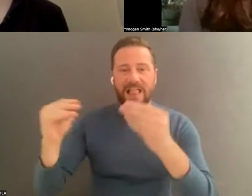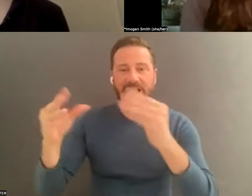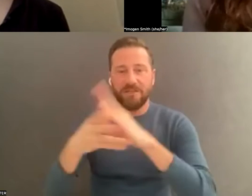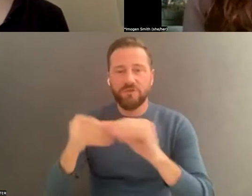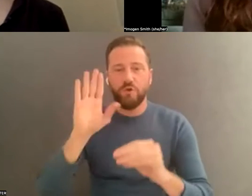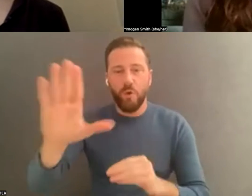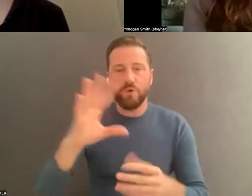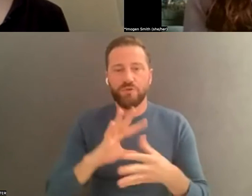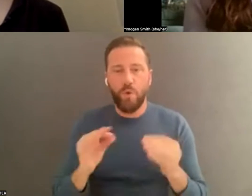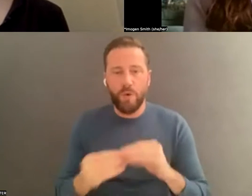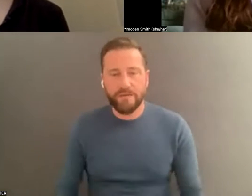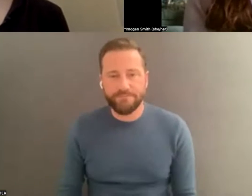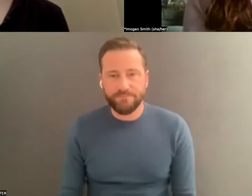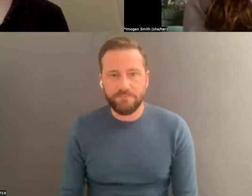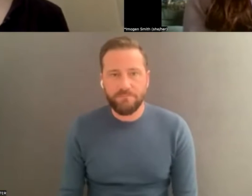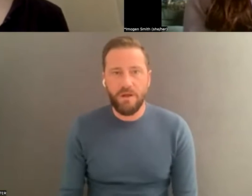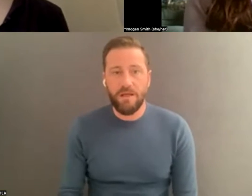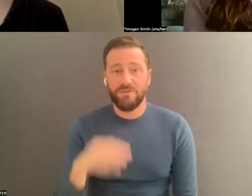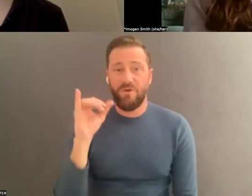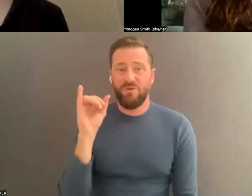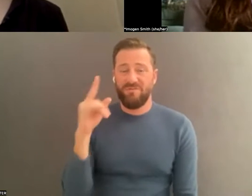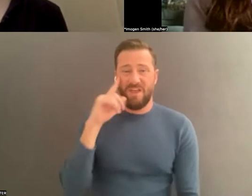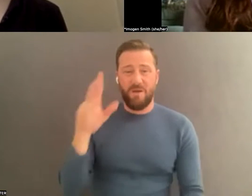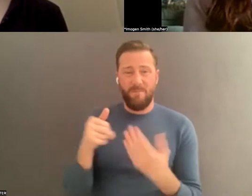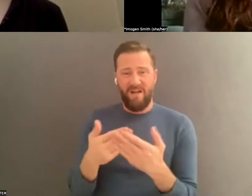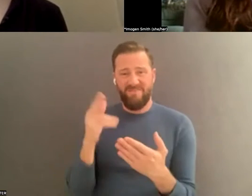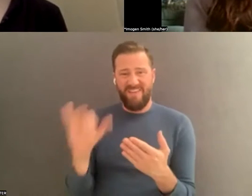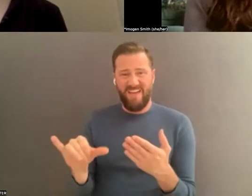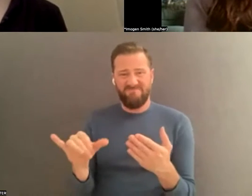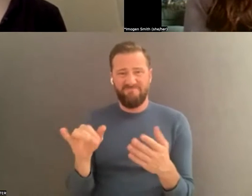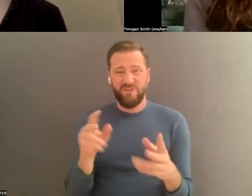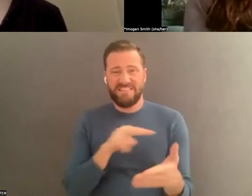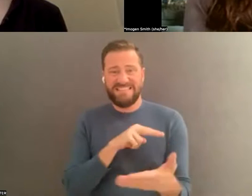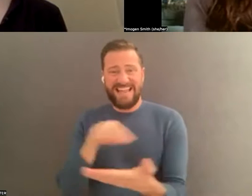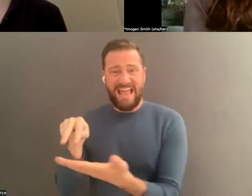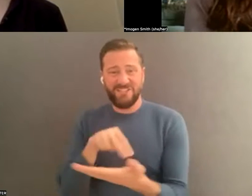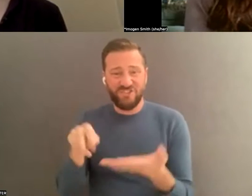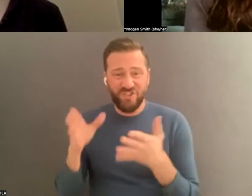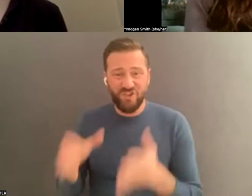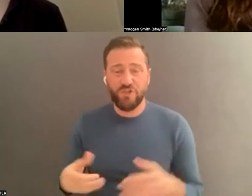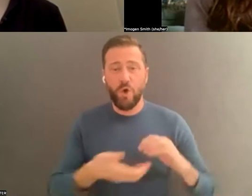about whether there are people like dancers, collaborators , family members, presenters, funders